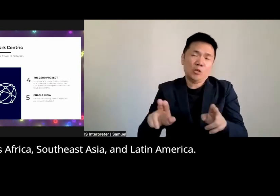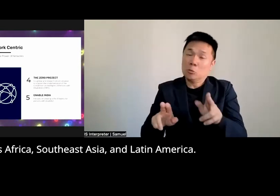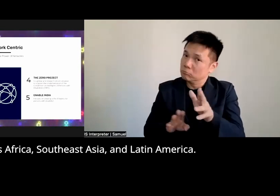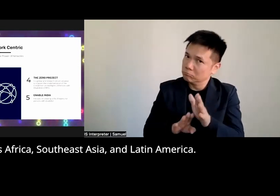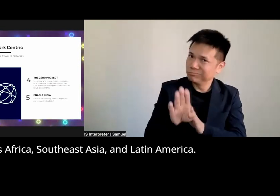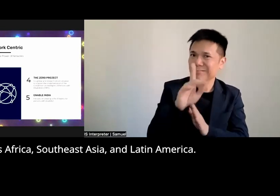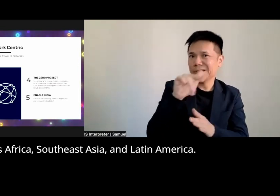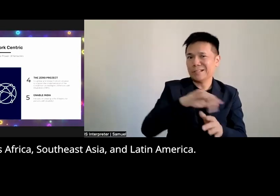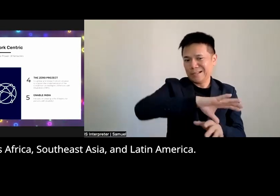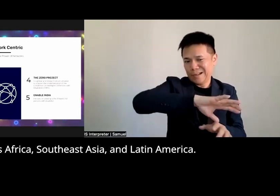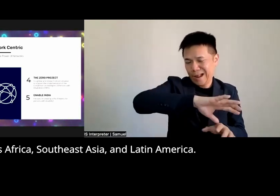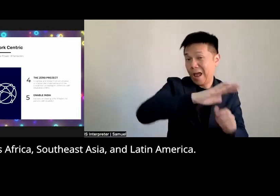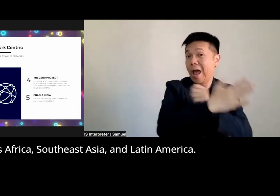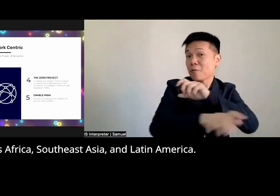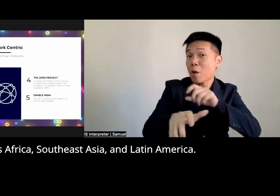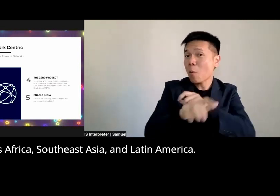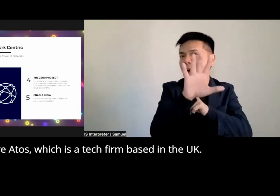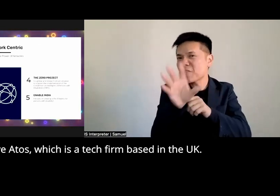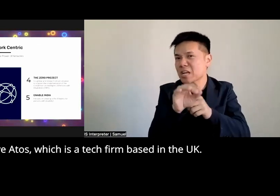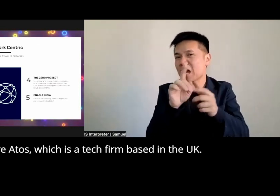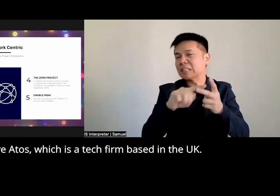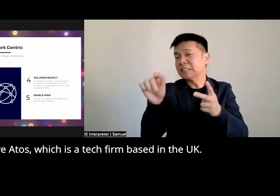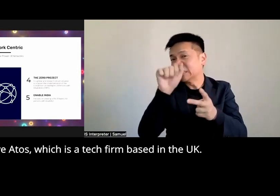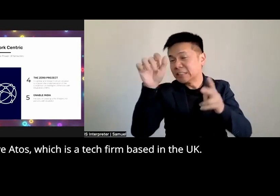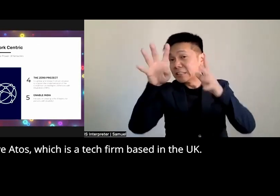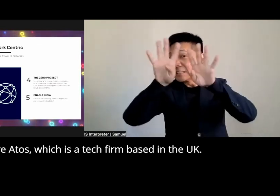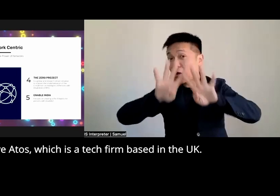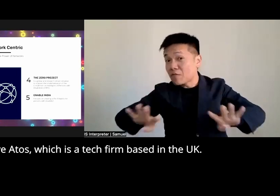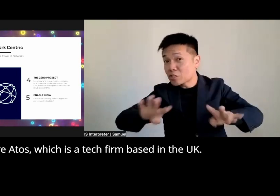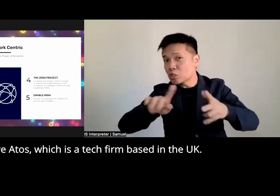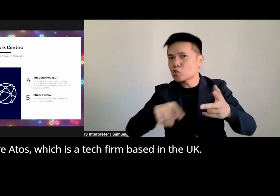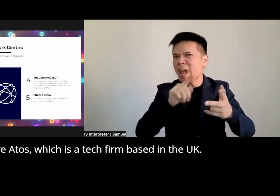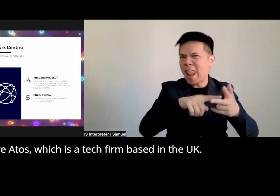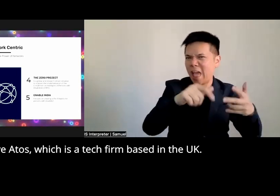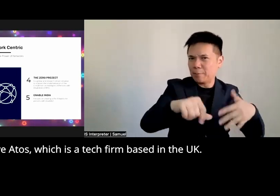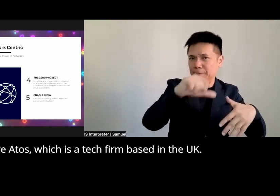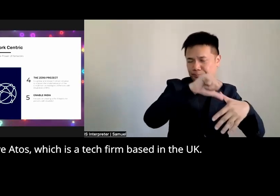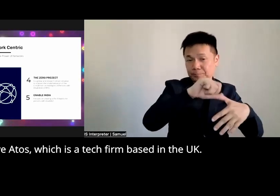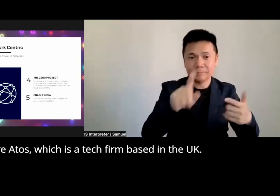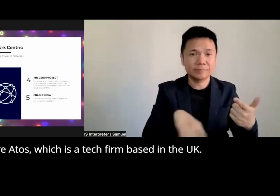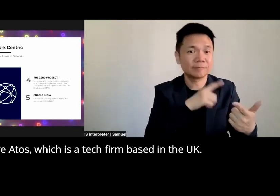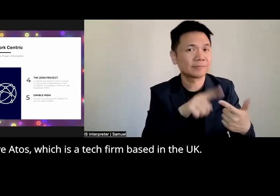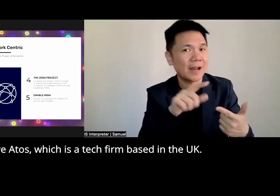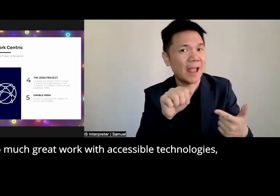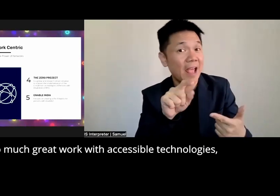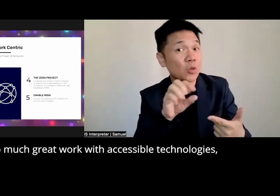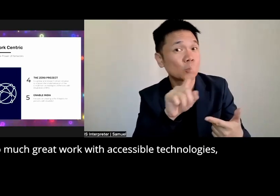southeast Asia and Latin America we have atos which is a tech firm based in in the UK they do